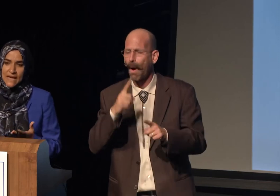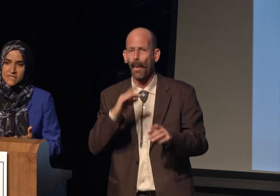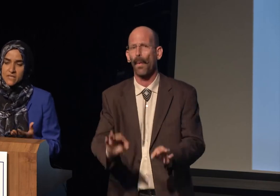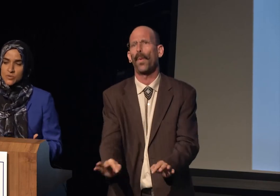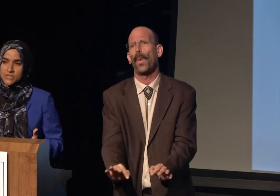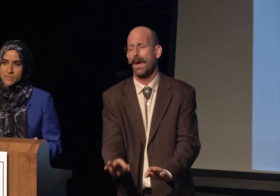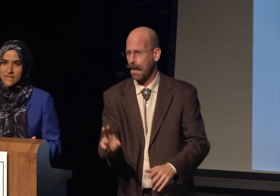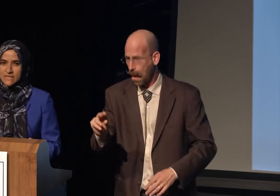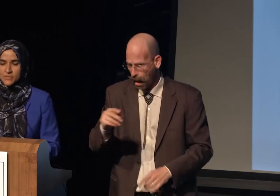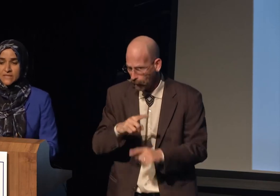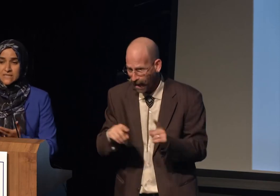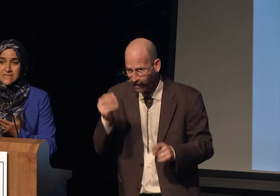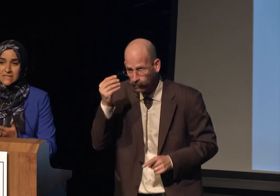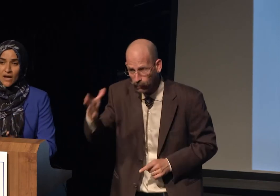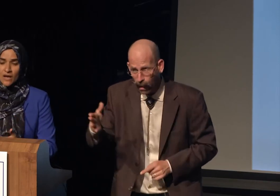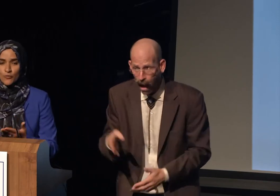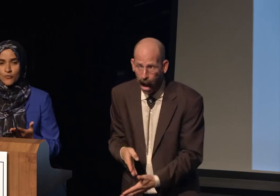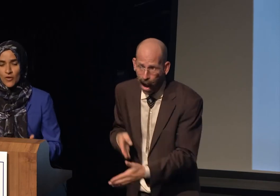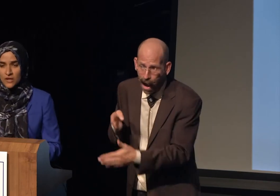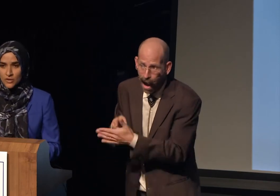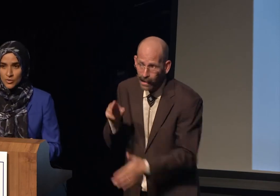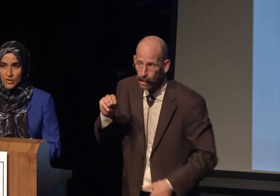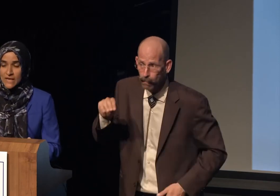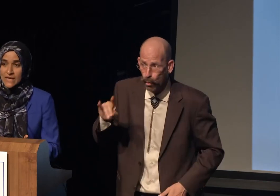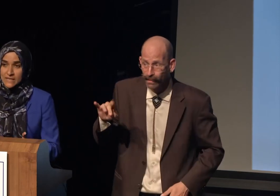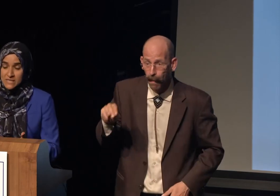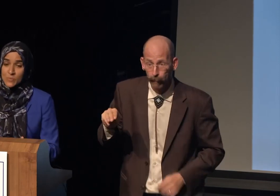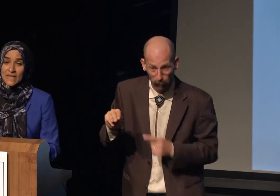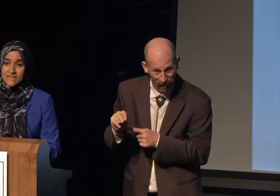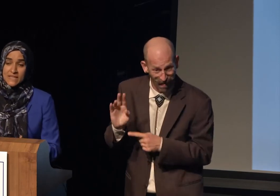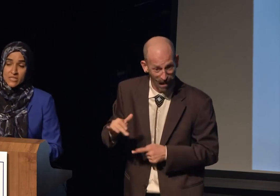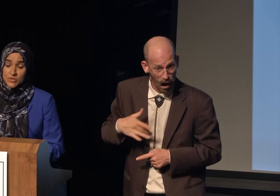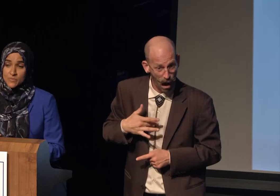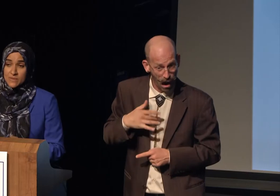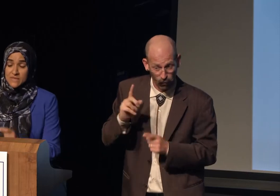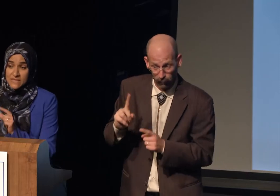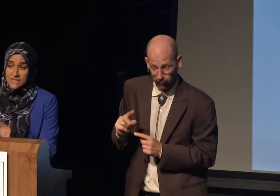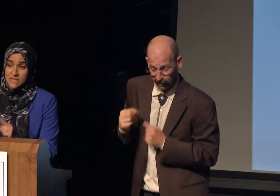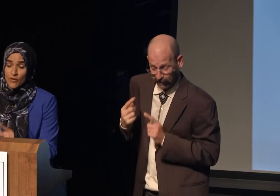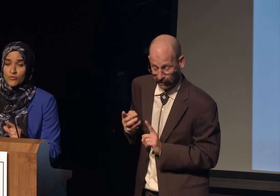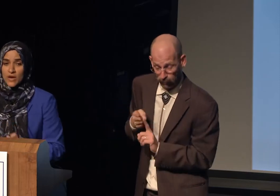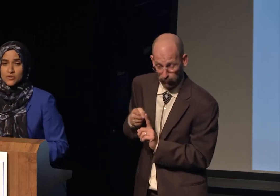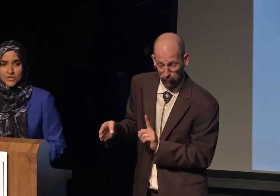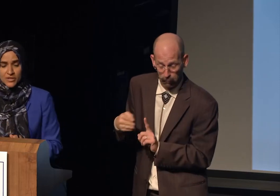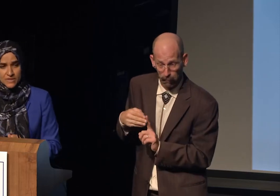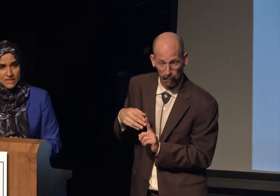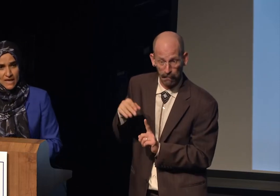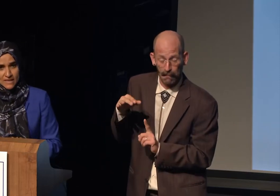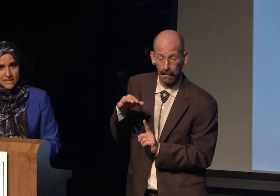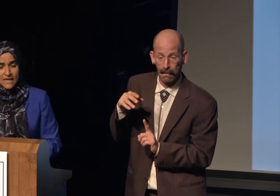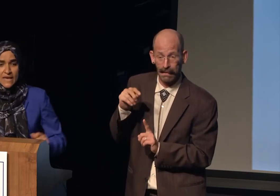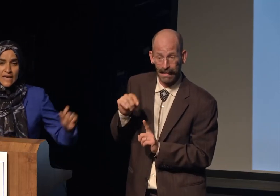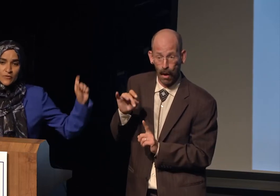spikes in anti-Muslim sentiment doesn't follow terrorist attacks.